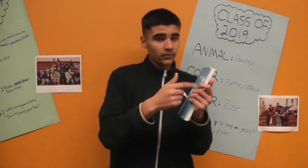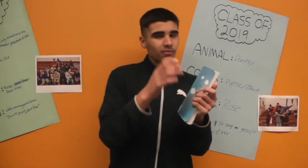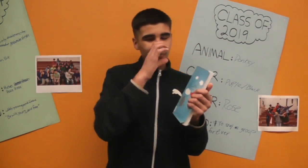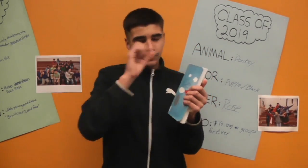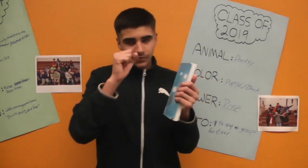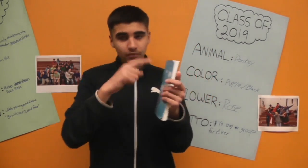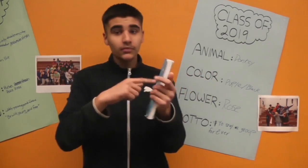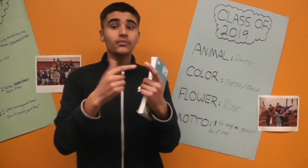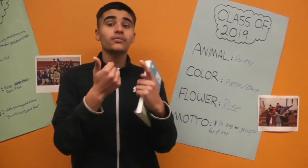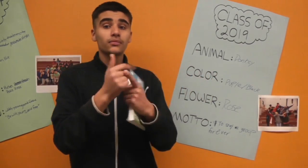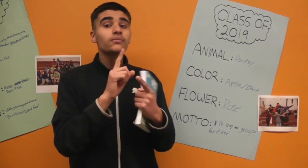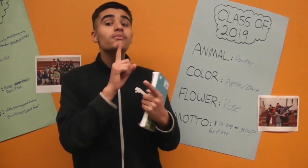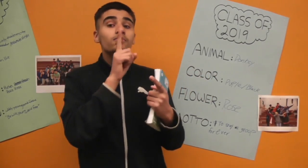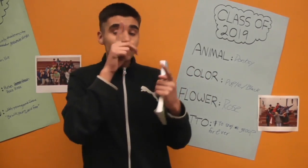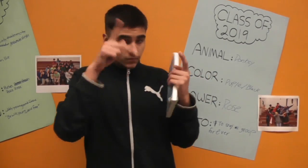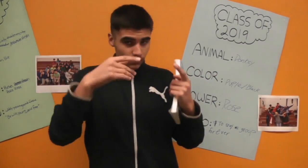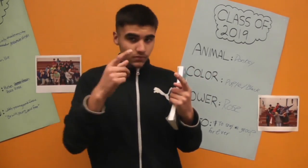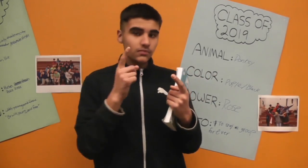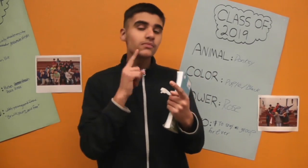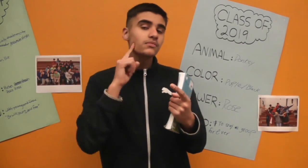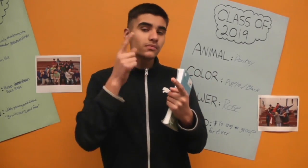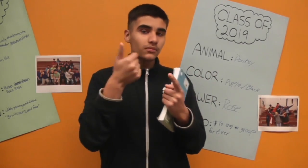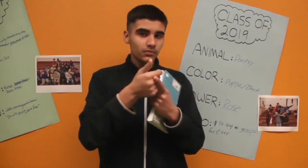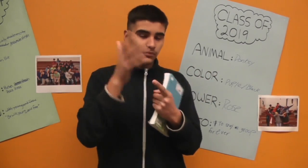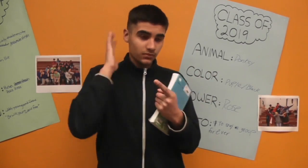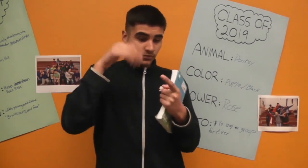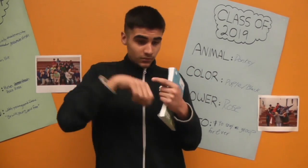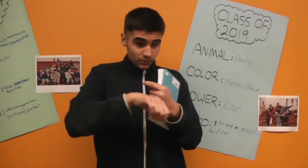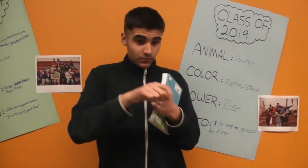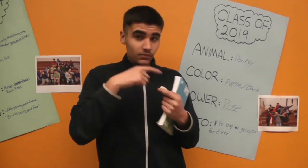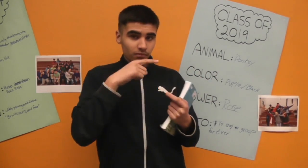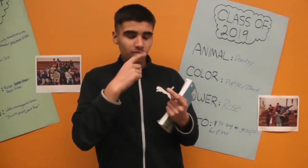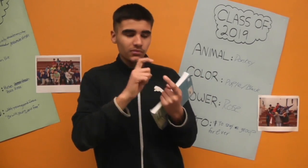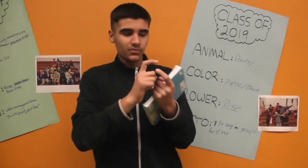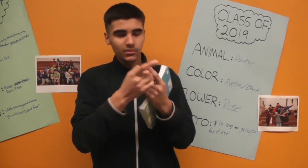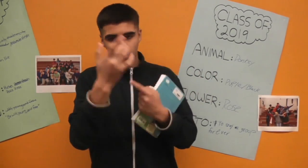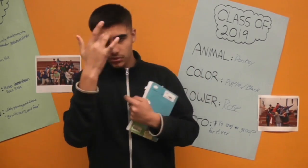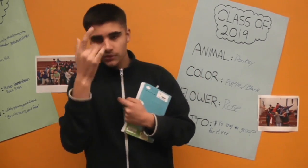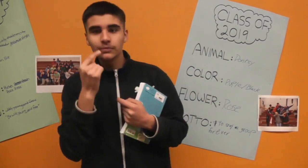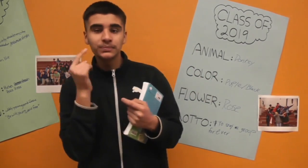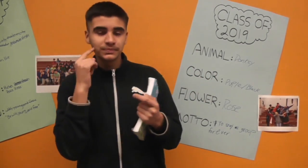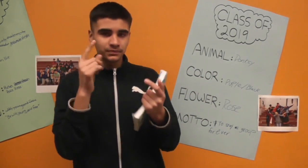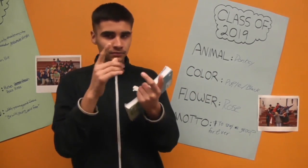Yes, this is a comic but it's a real story based on the person who wrote this.